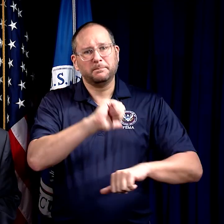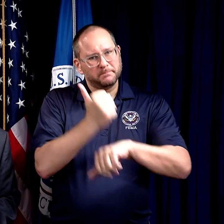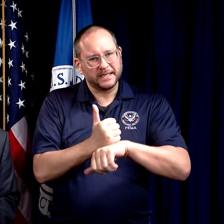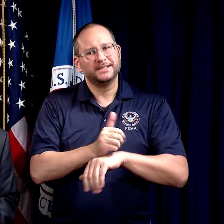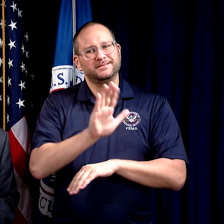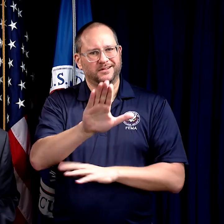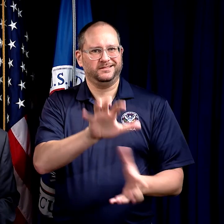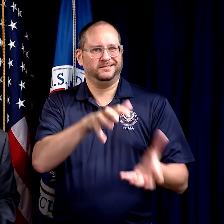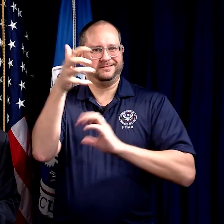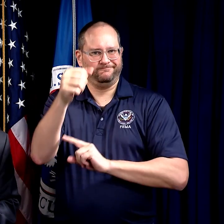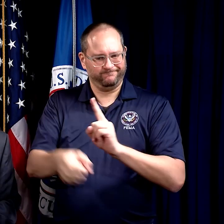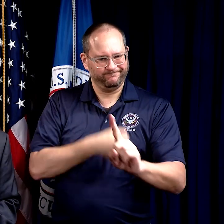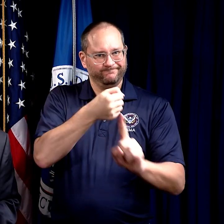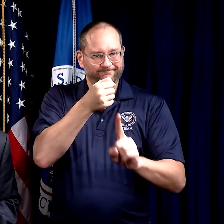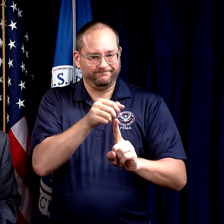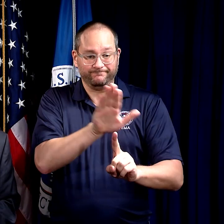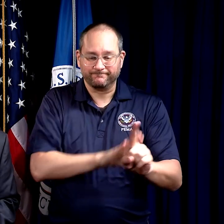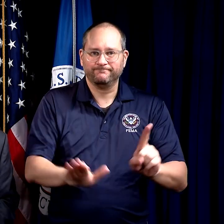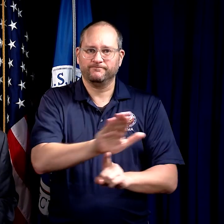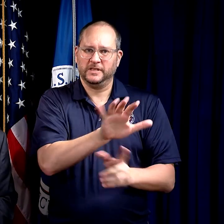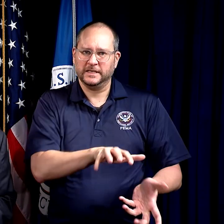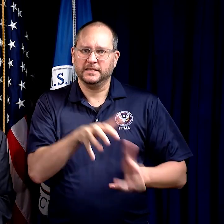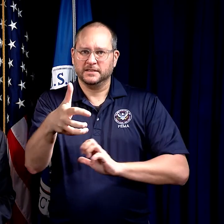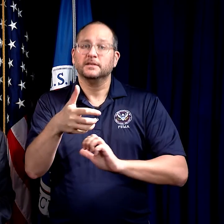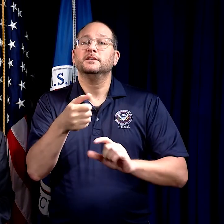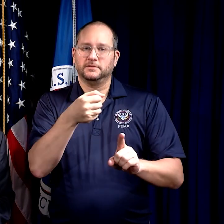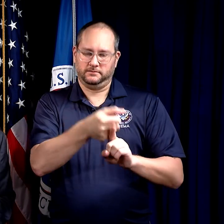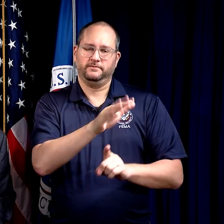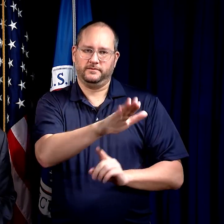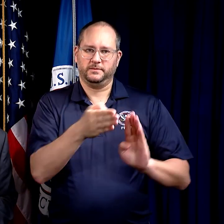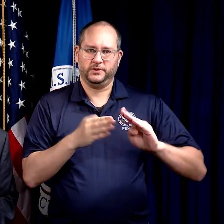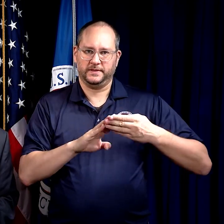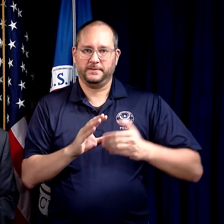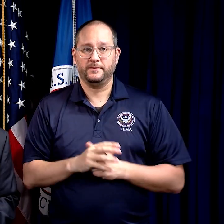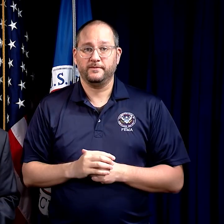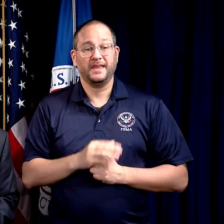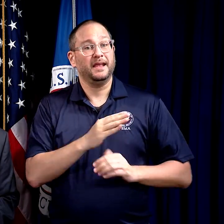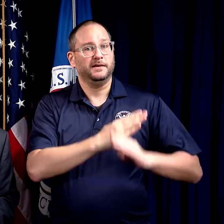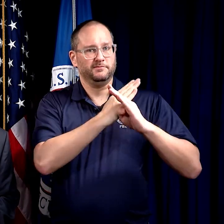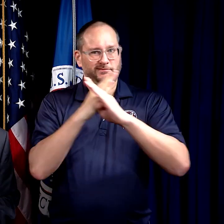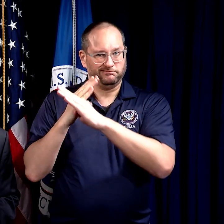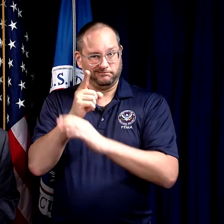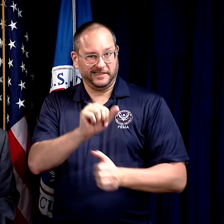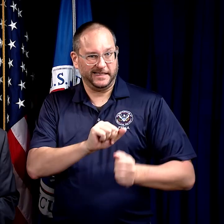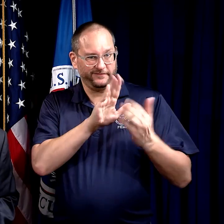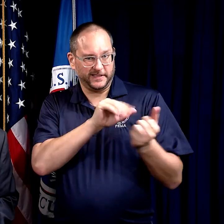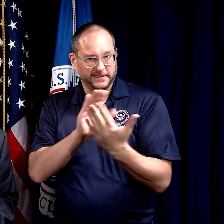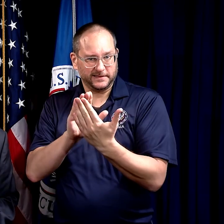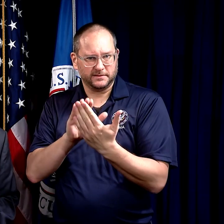and is based on the circumstances of the disaster’s impact on the community, the obstacles they may face,